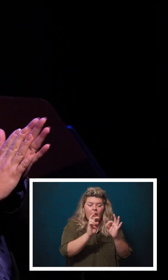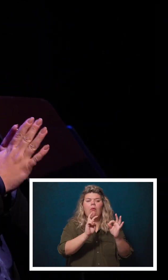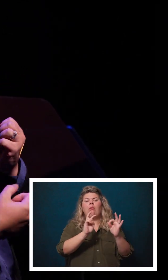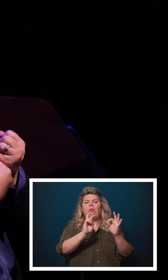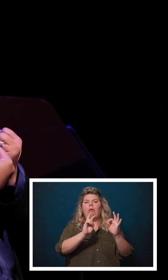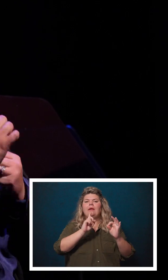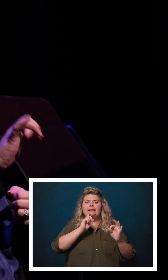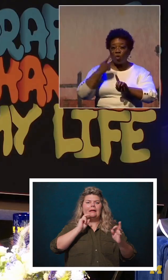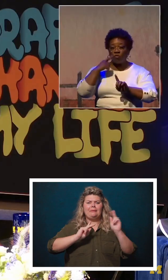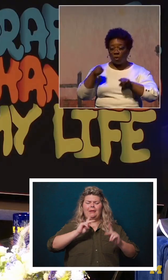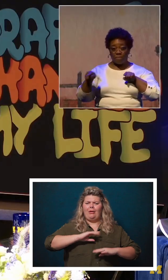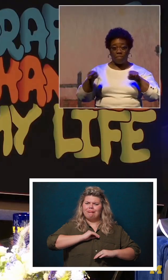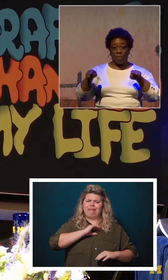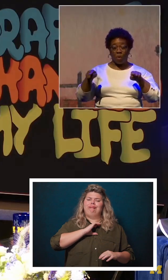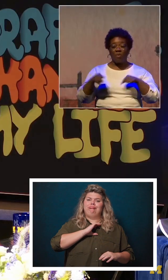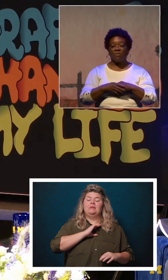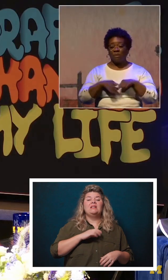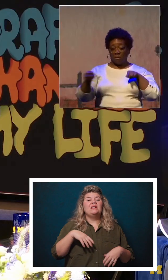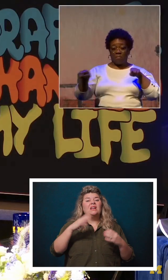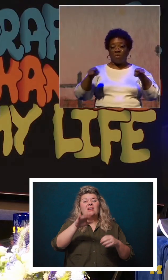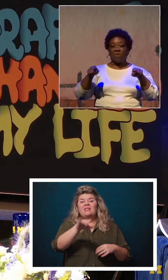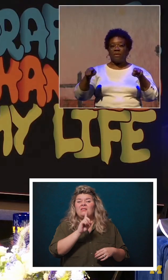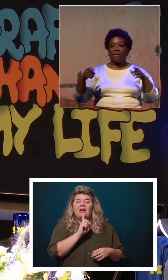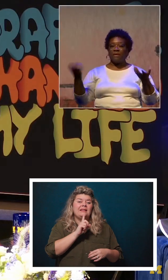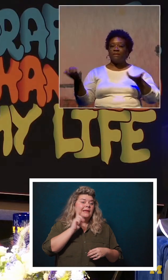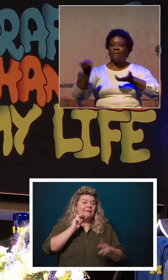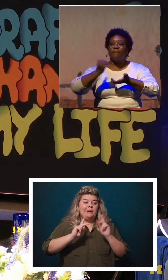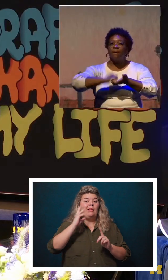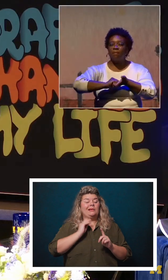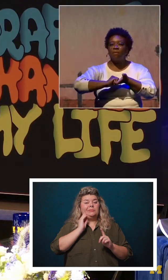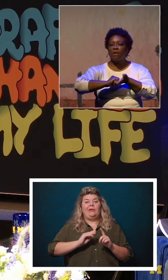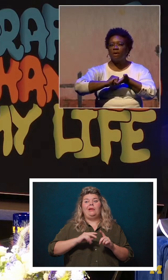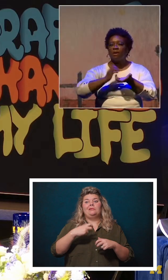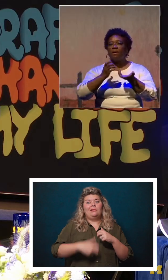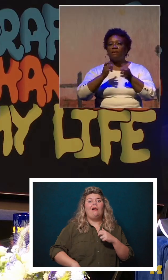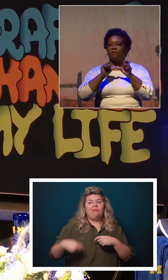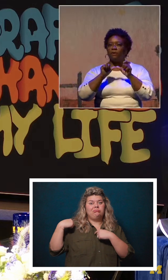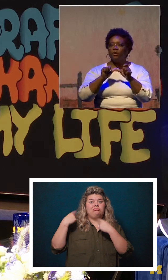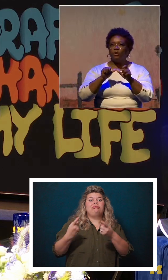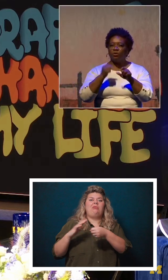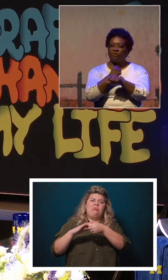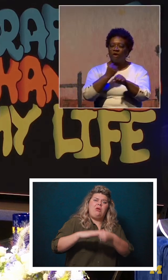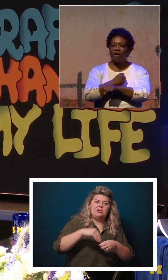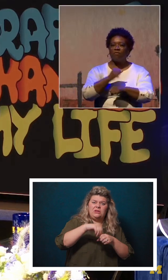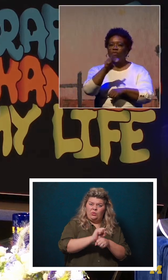here at the university. Deaf people have experienced marginalization and oppression in the workplace.